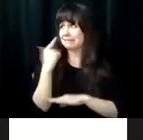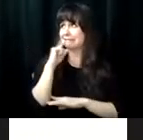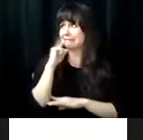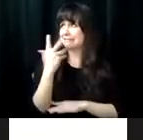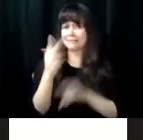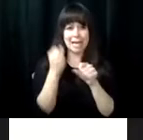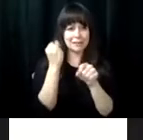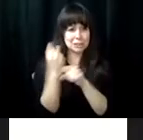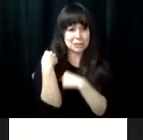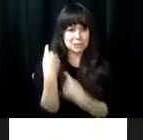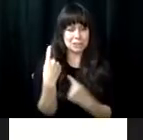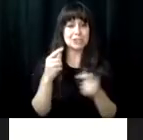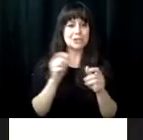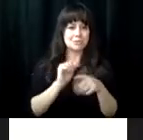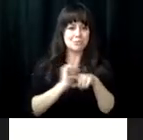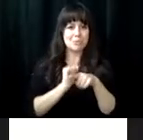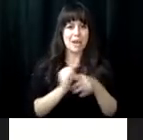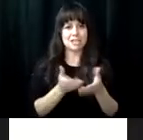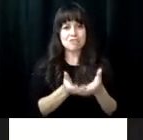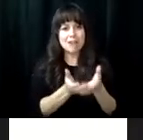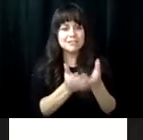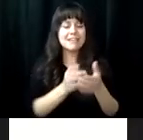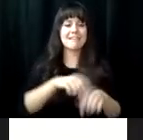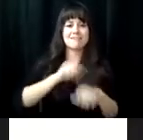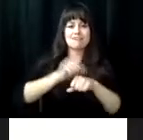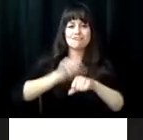100 years. We have worked with the VRCBVI for